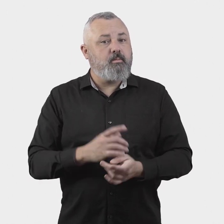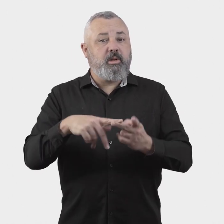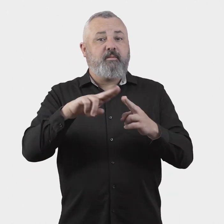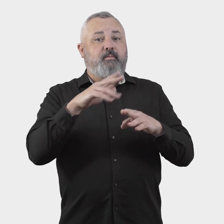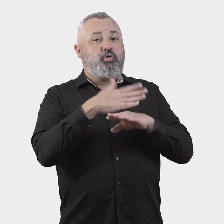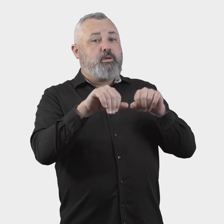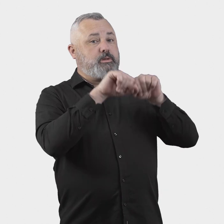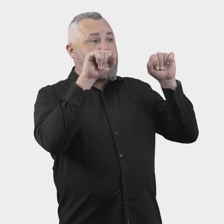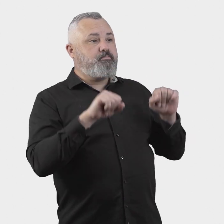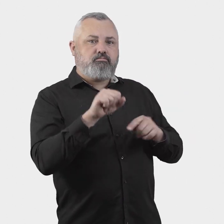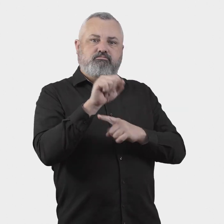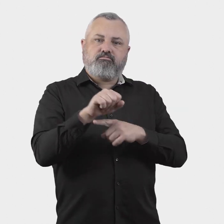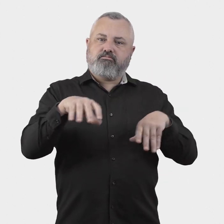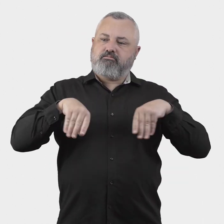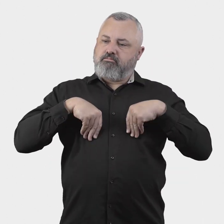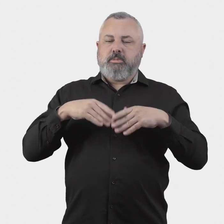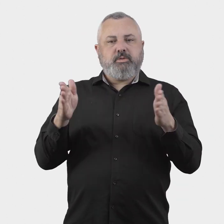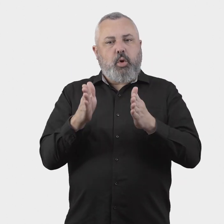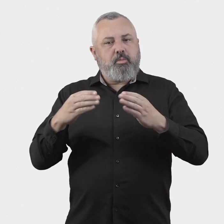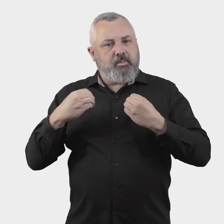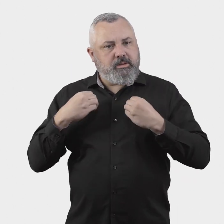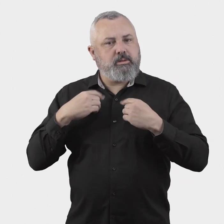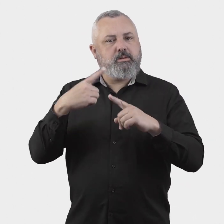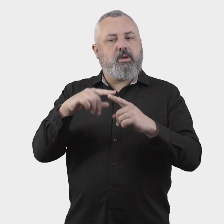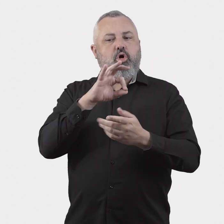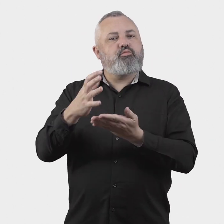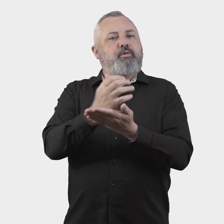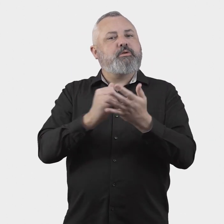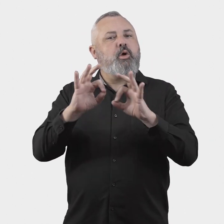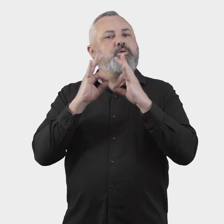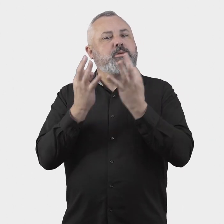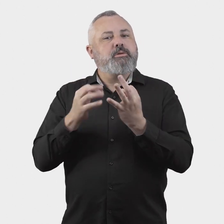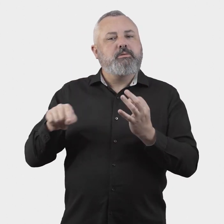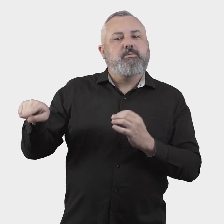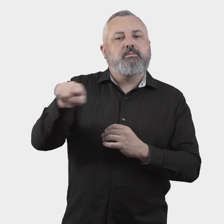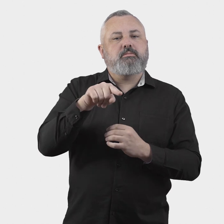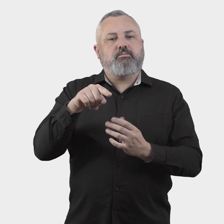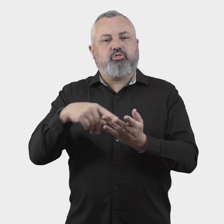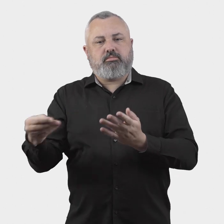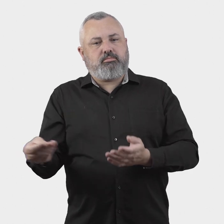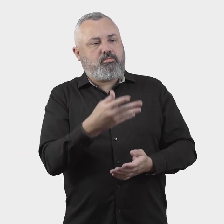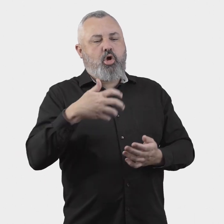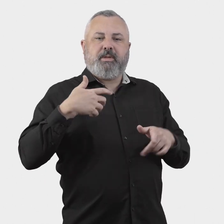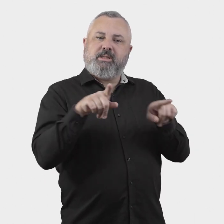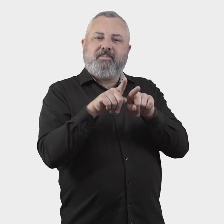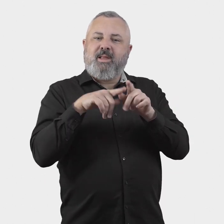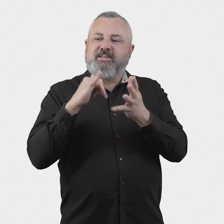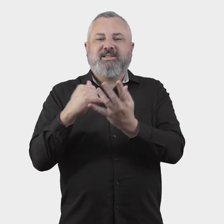15. If small business and not for profit (NFP) organisations are eligible to make complaints, in addition